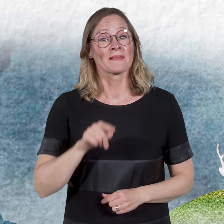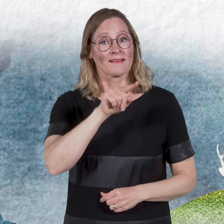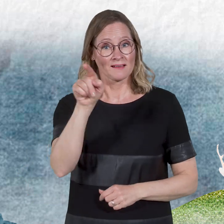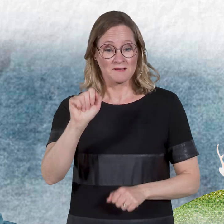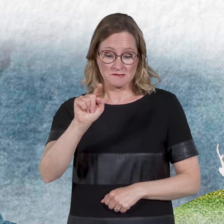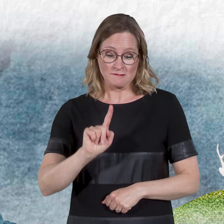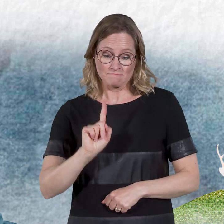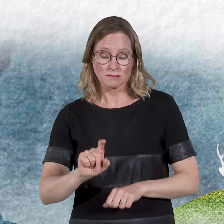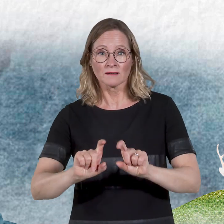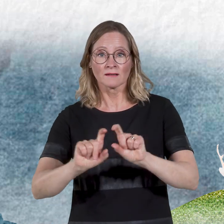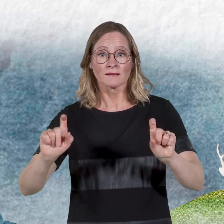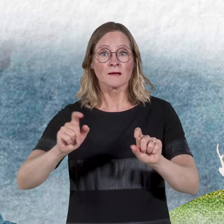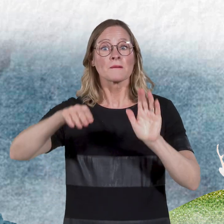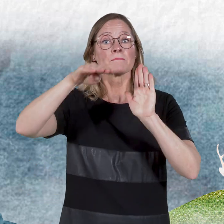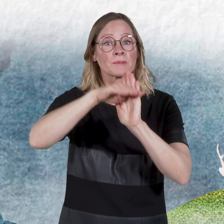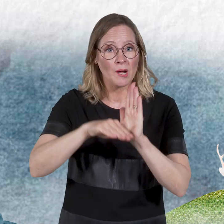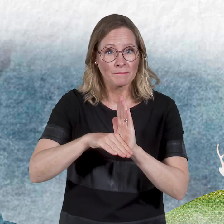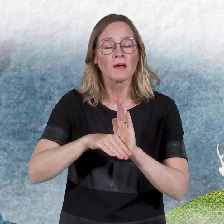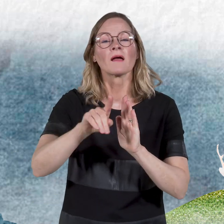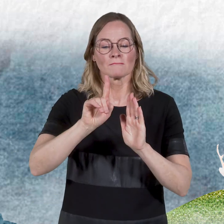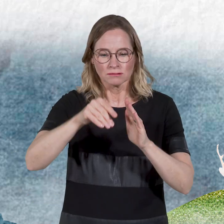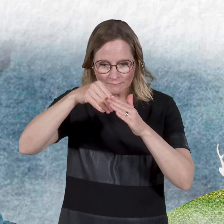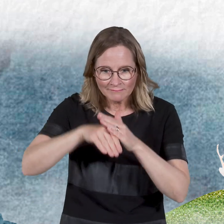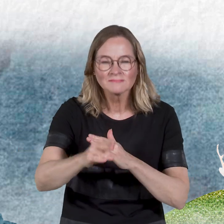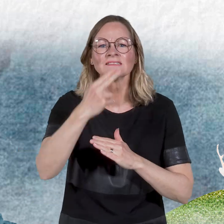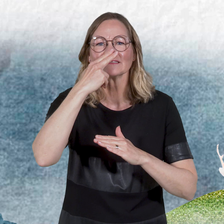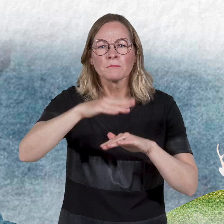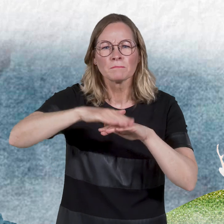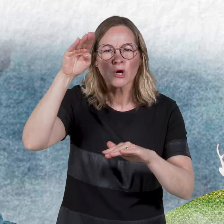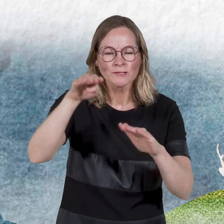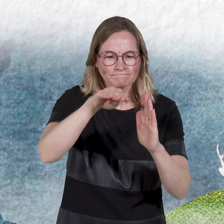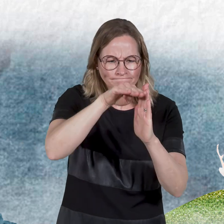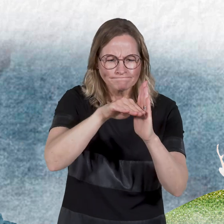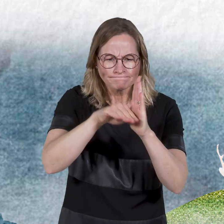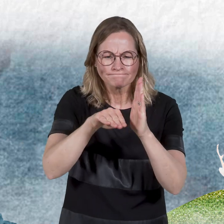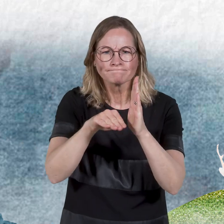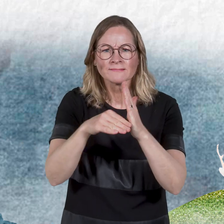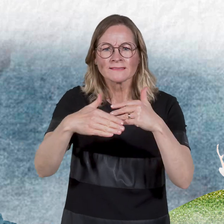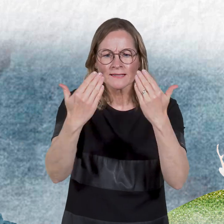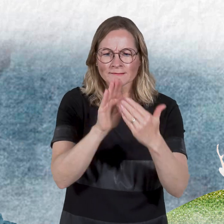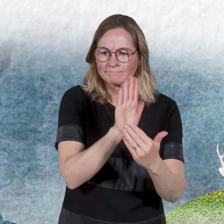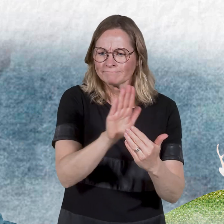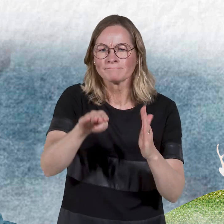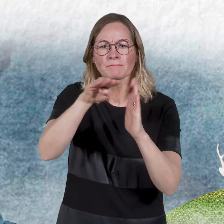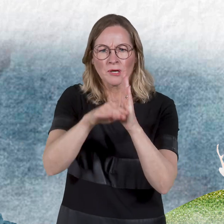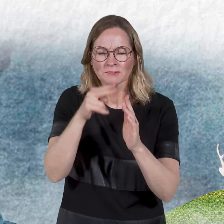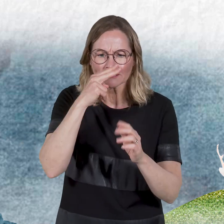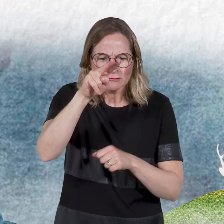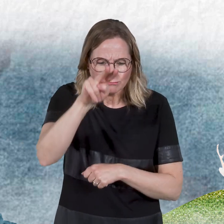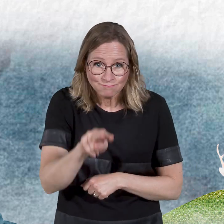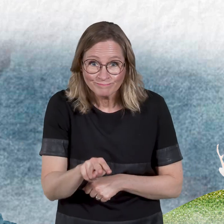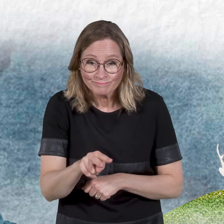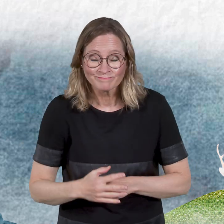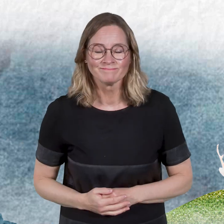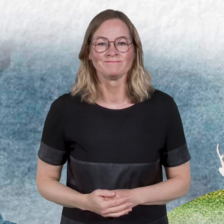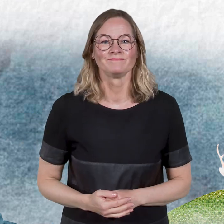You can find a more detailed programme by clicking "Programme" on the event website.